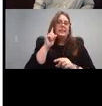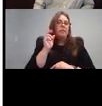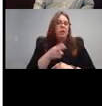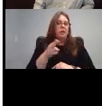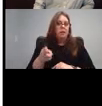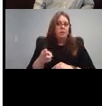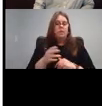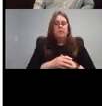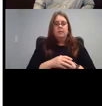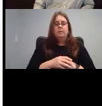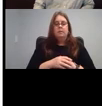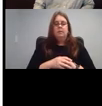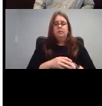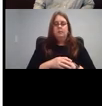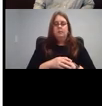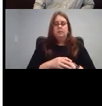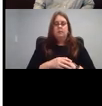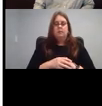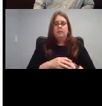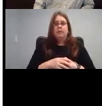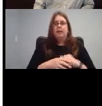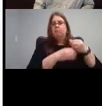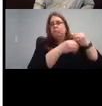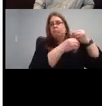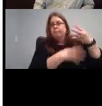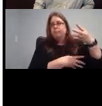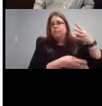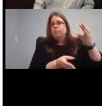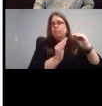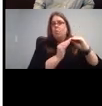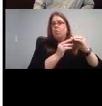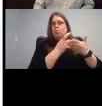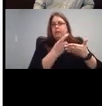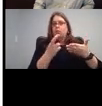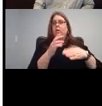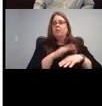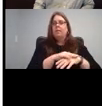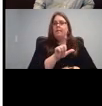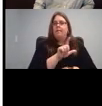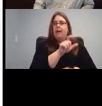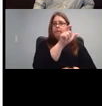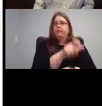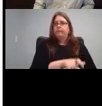resources right here as well.